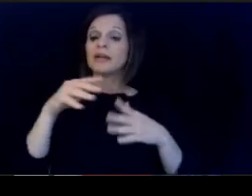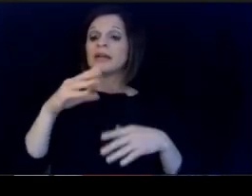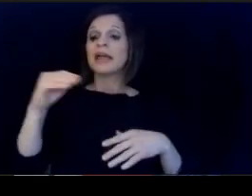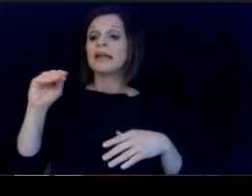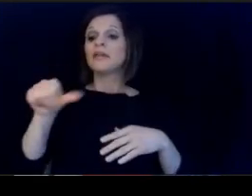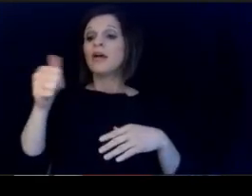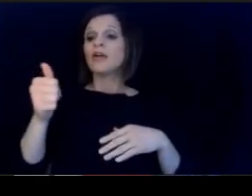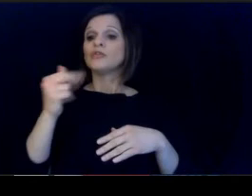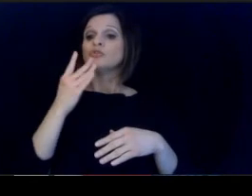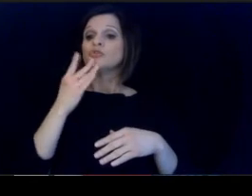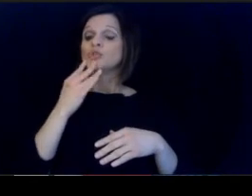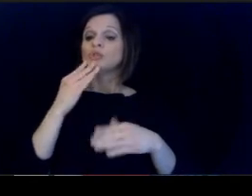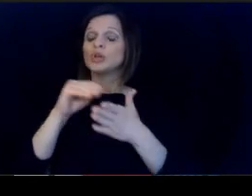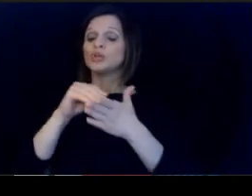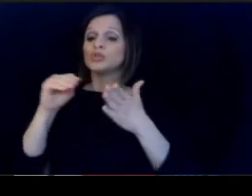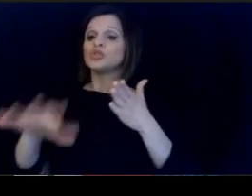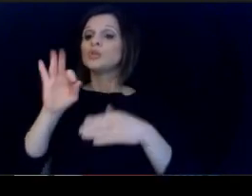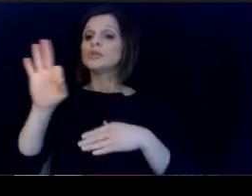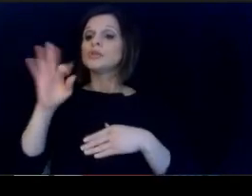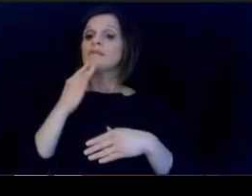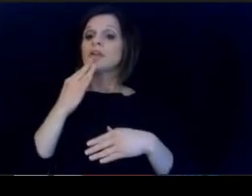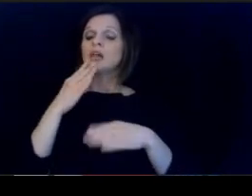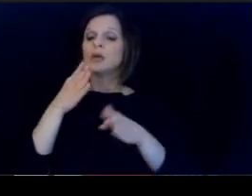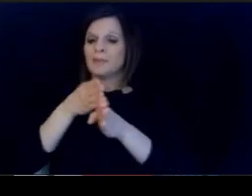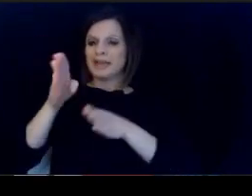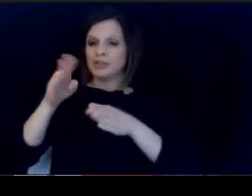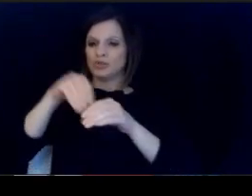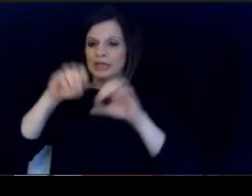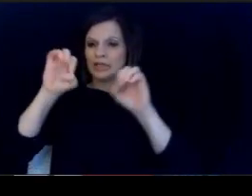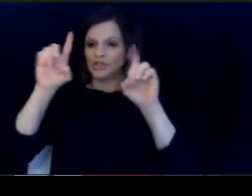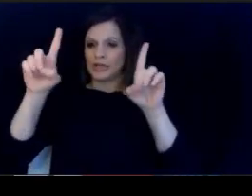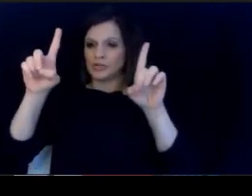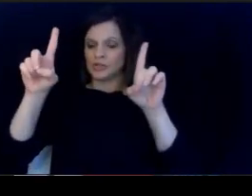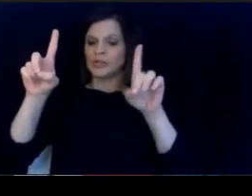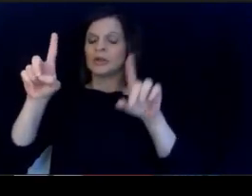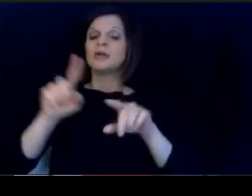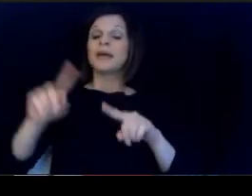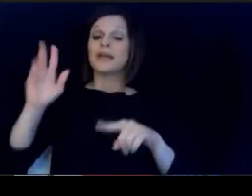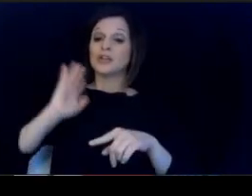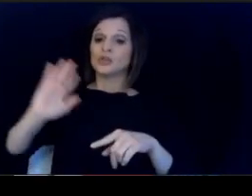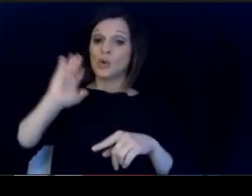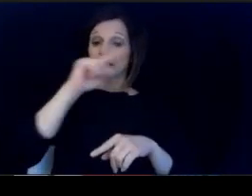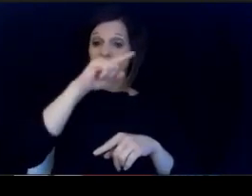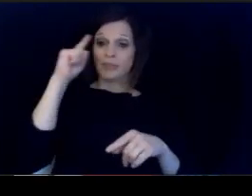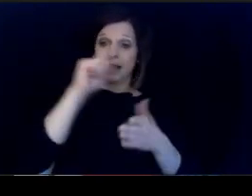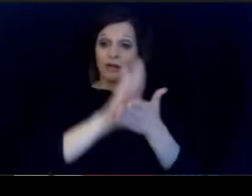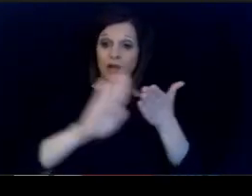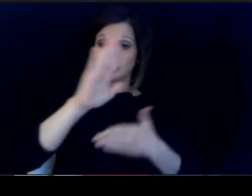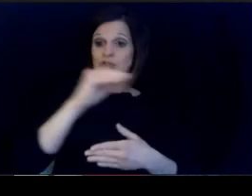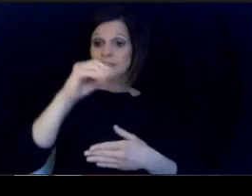color going into or majoring in education. Are historically black colleges and universities still?